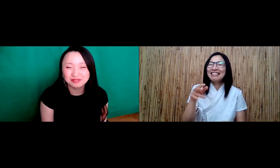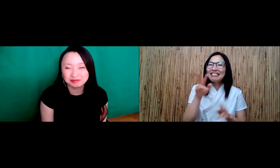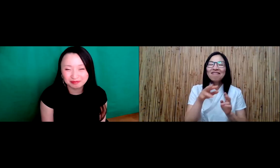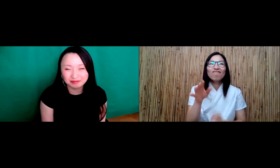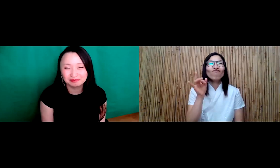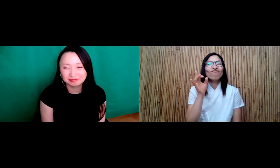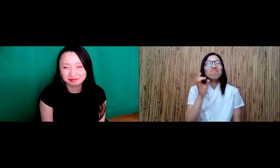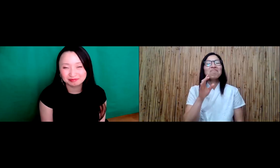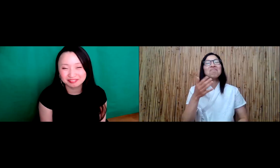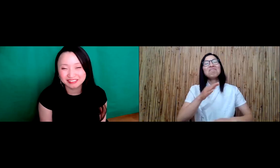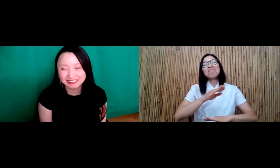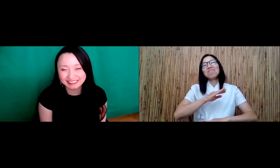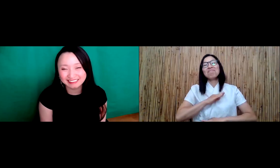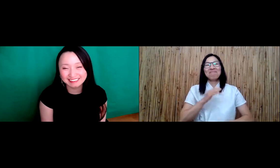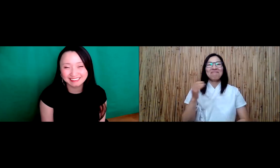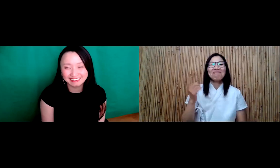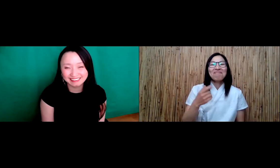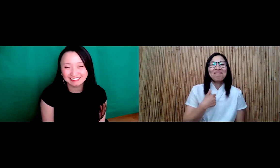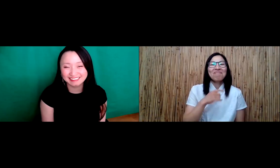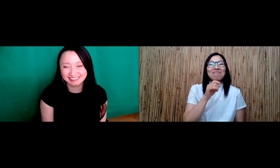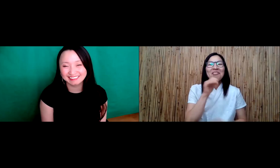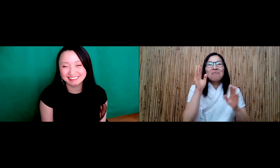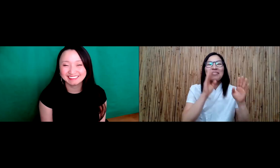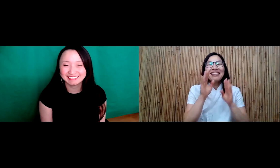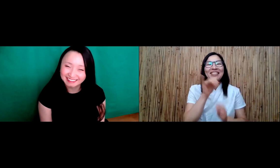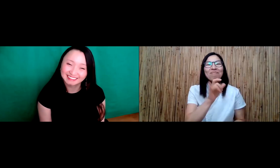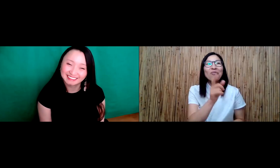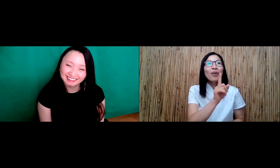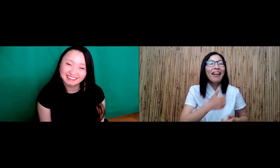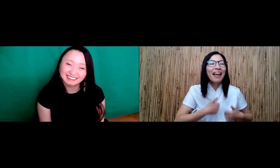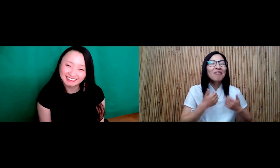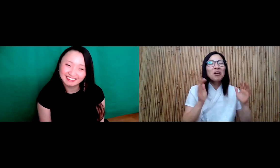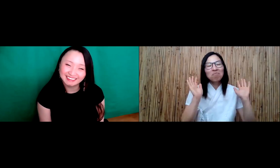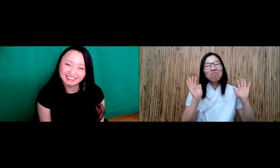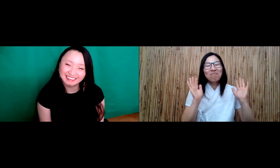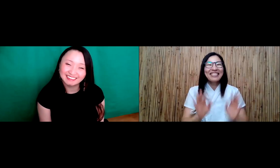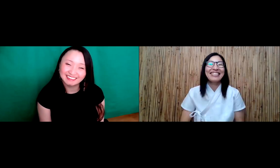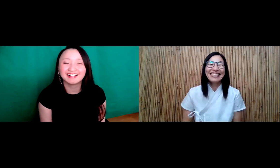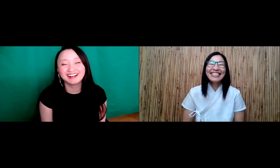in Korea. So they felt quite relieved.